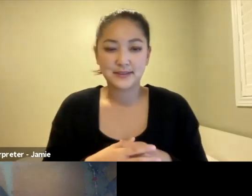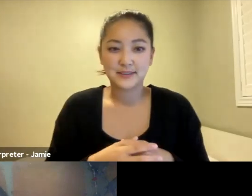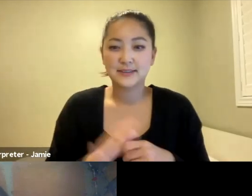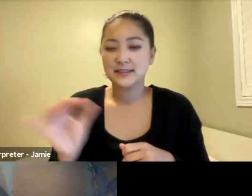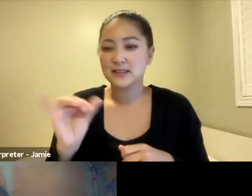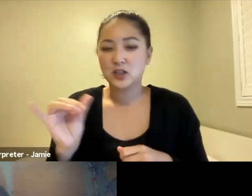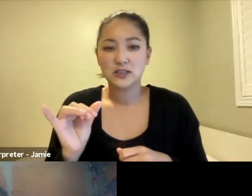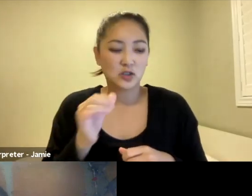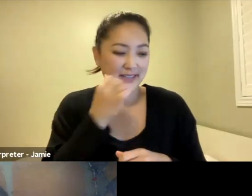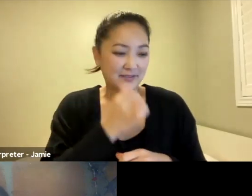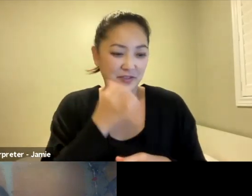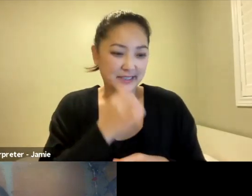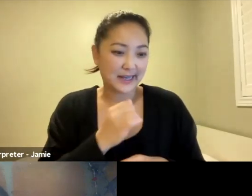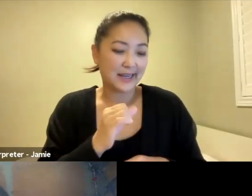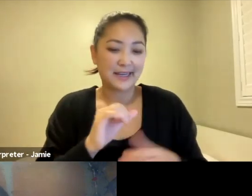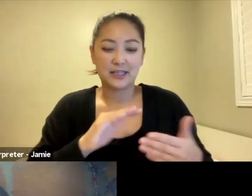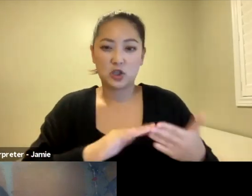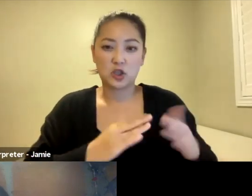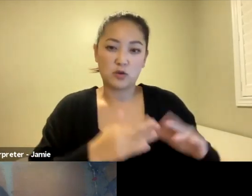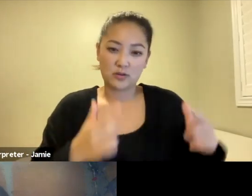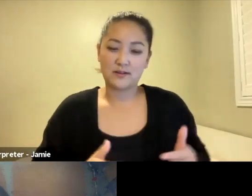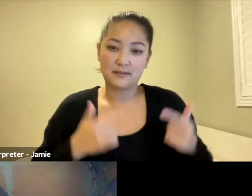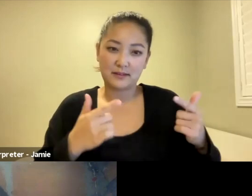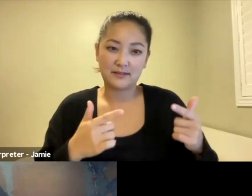And so I was wondering if you could speak to the use of dreams